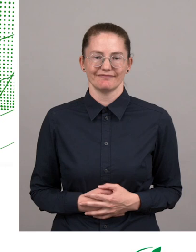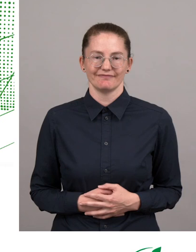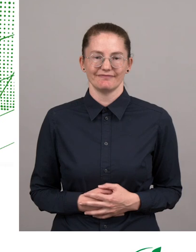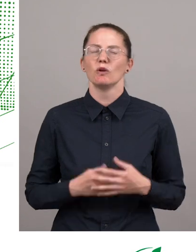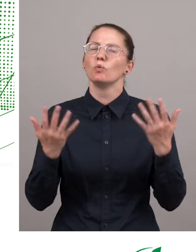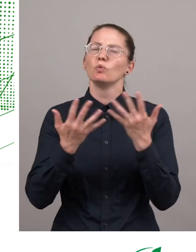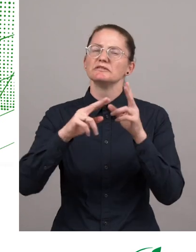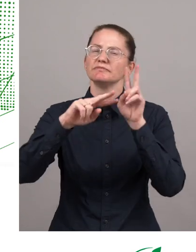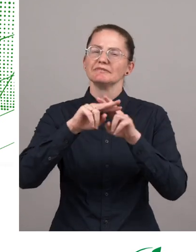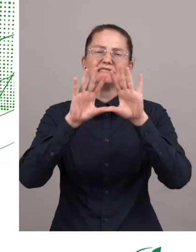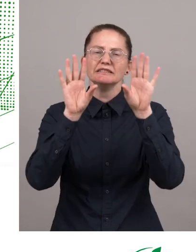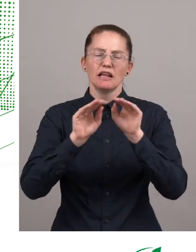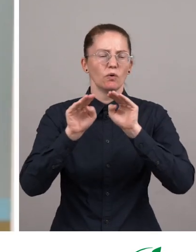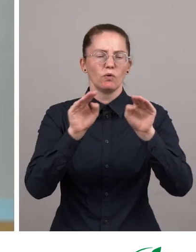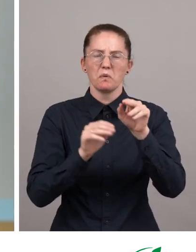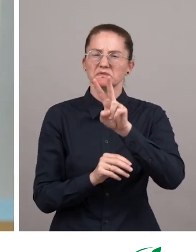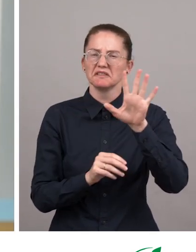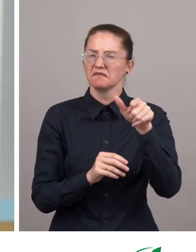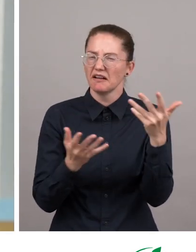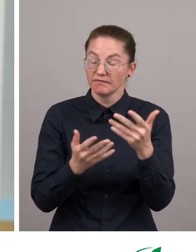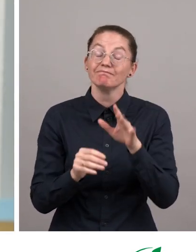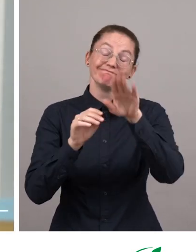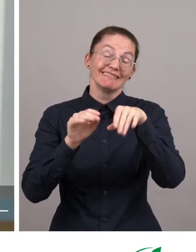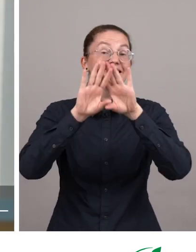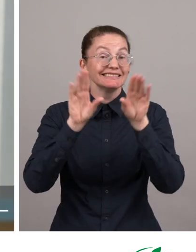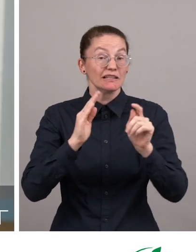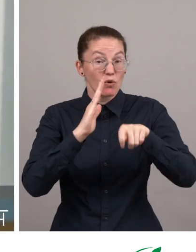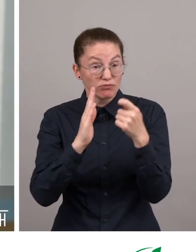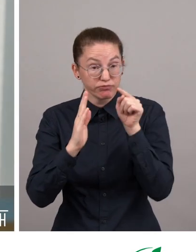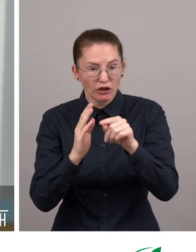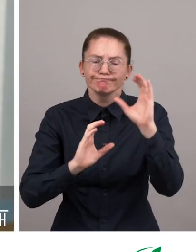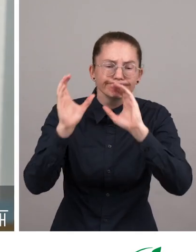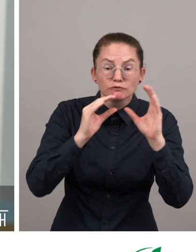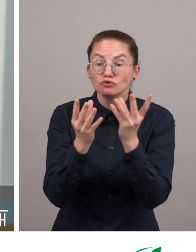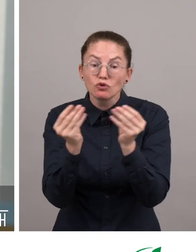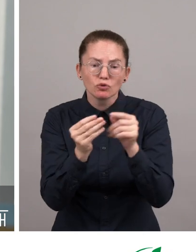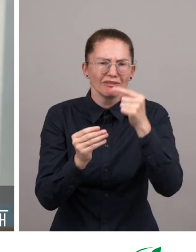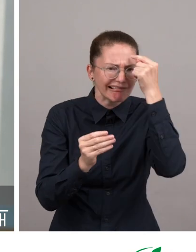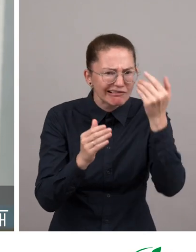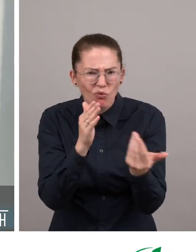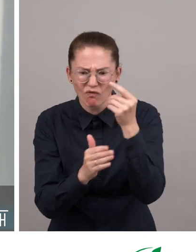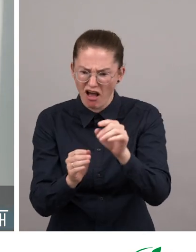What is #ZeroCall25? Zero Project is looking for innovative solutions that benefit persons with disability,